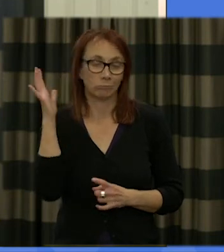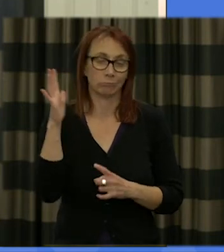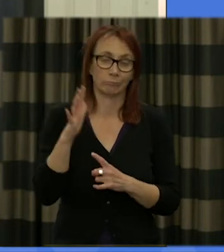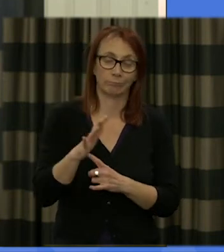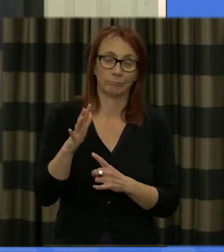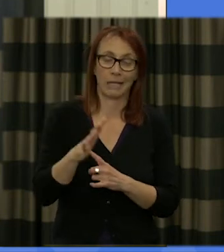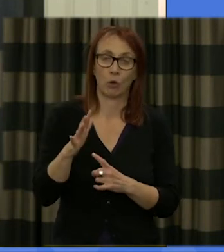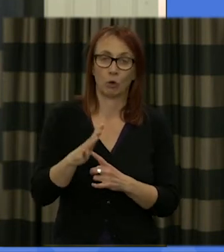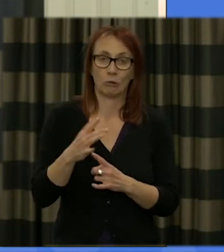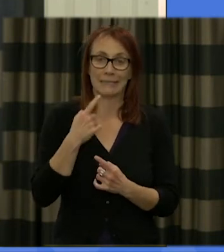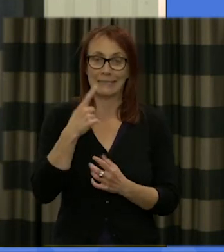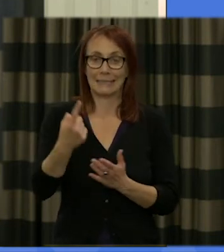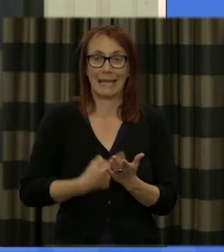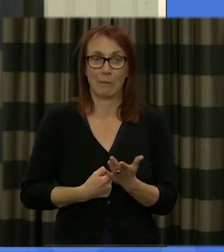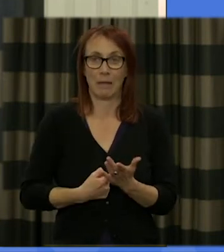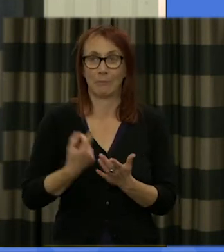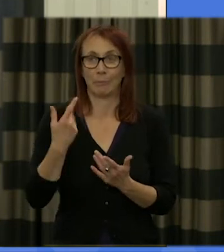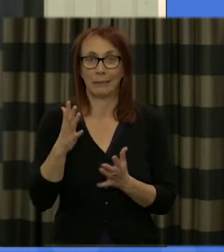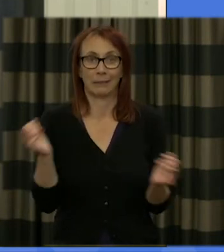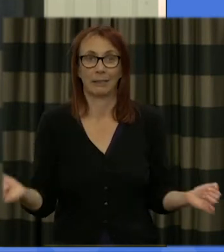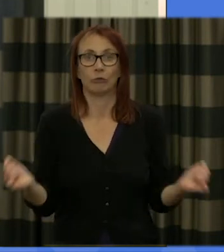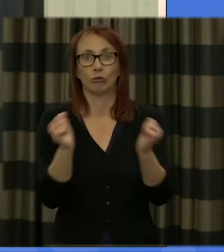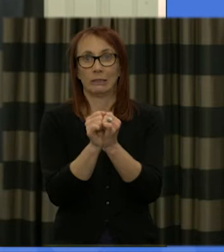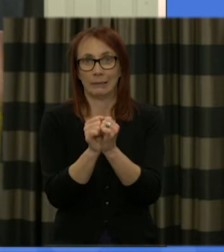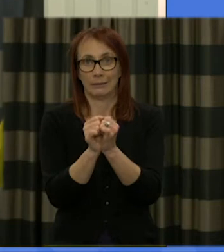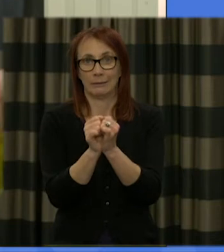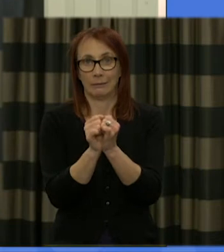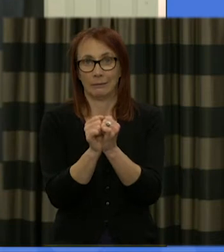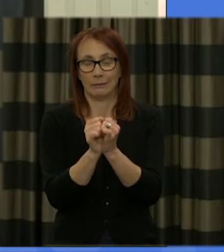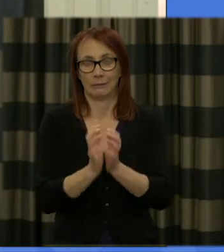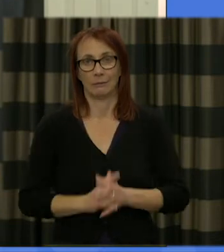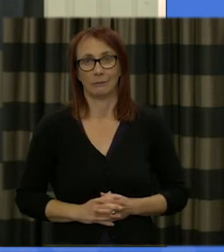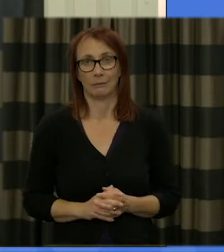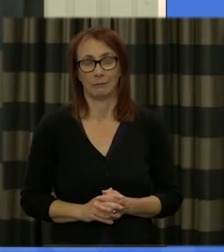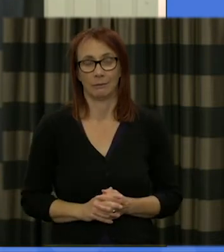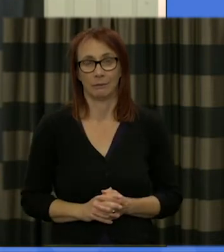agreed at the last weekend and now this I have to say the Secretariat have